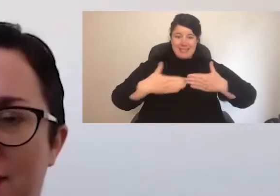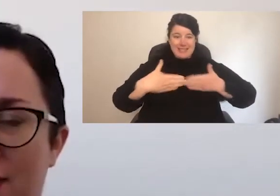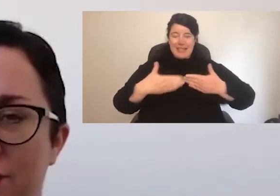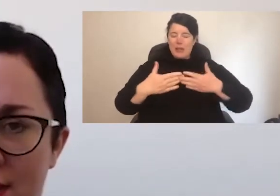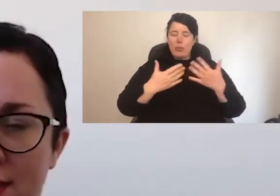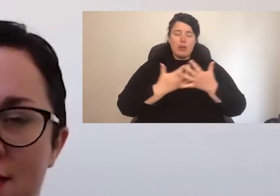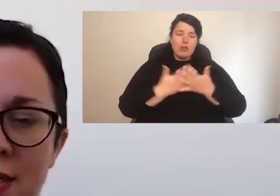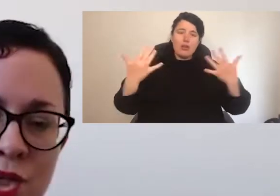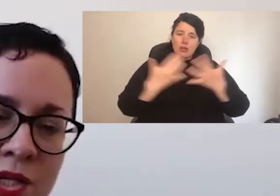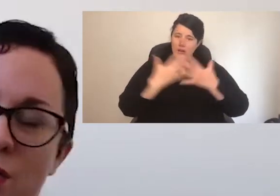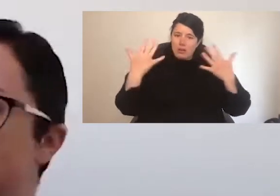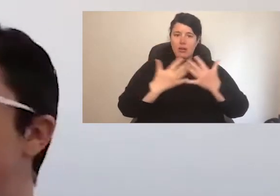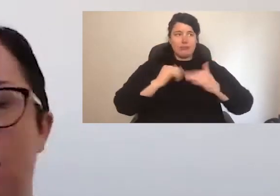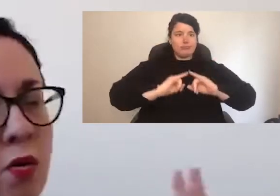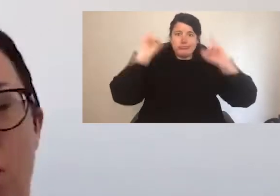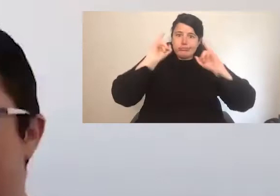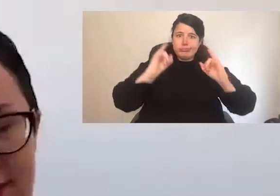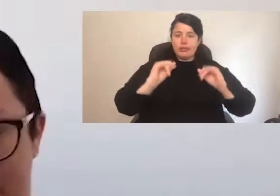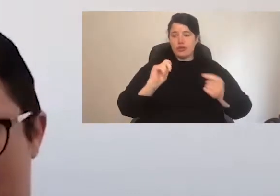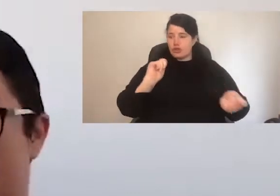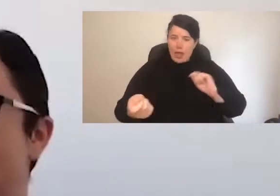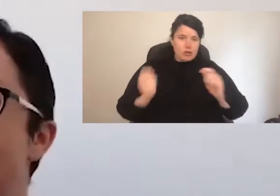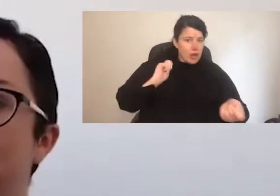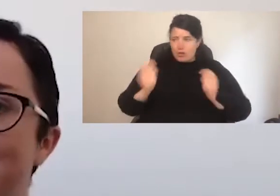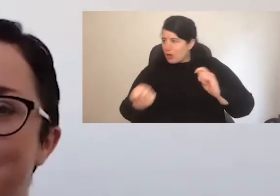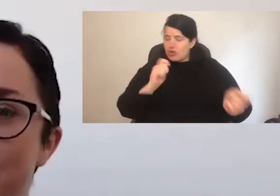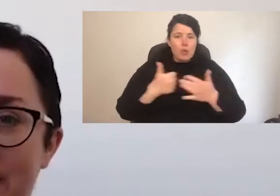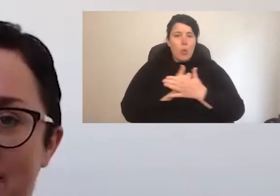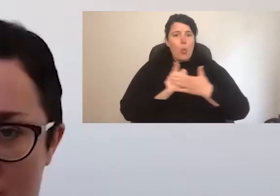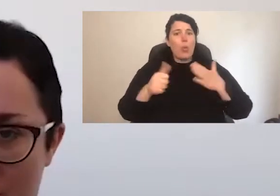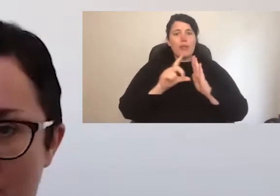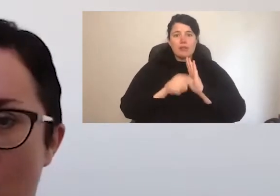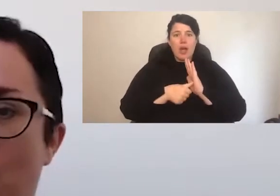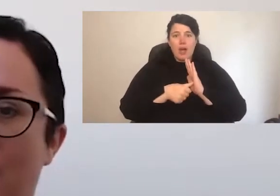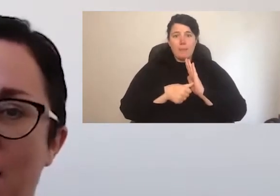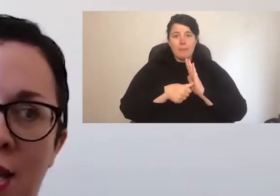of crisis and changes all at the same time and we are doing so while,